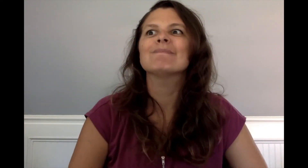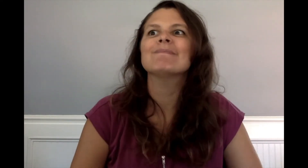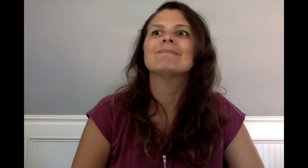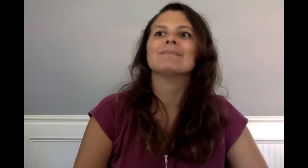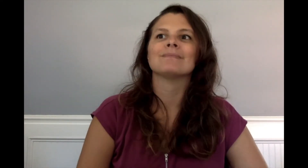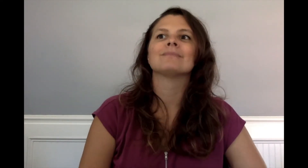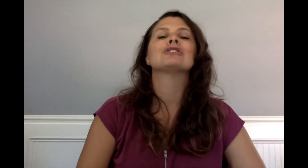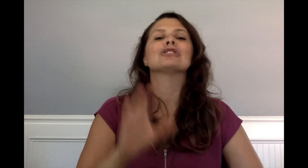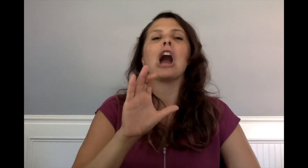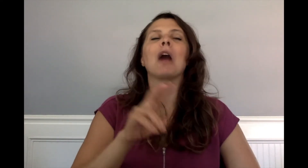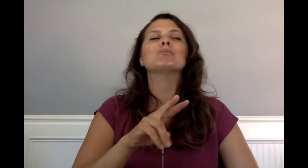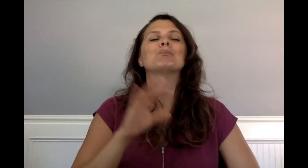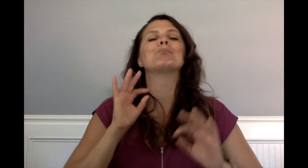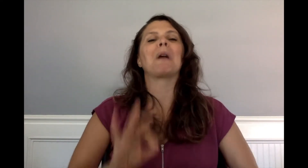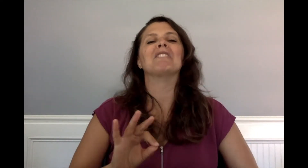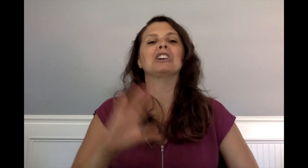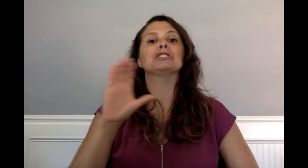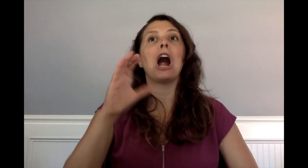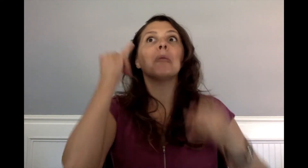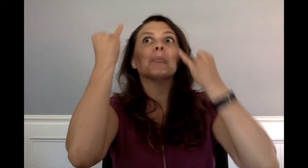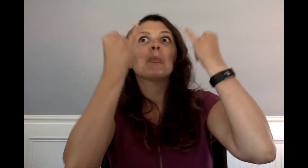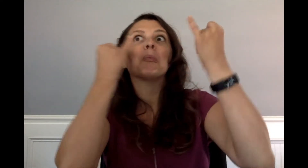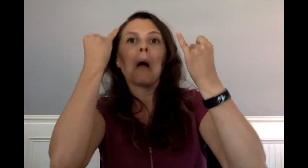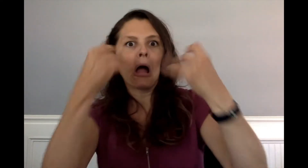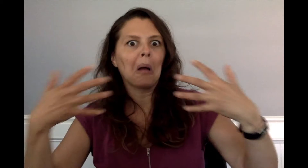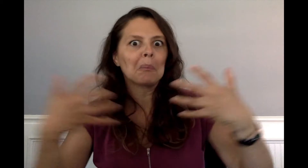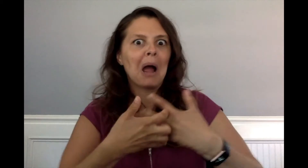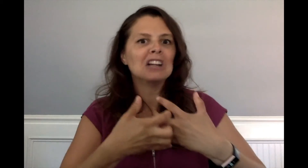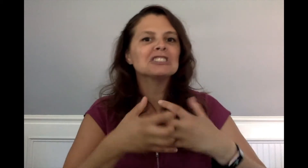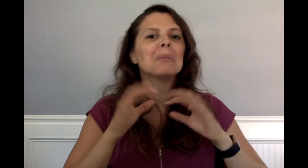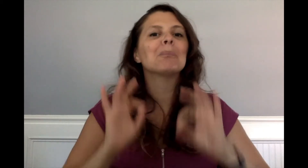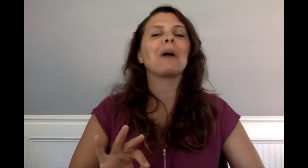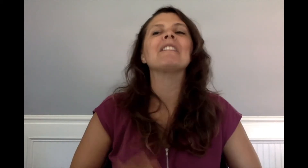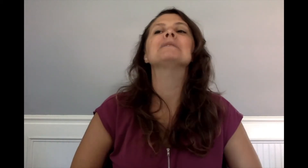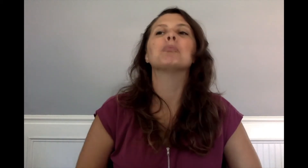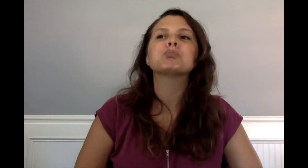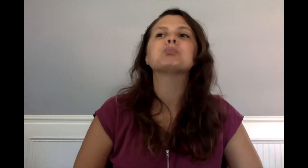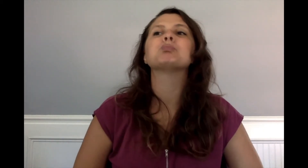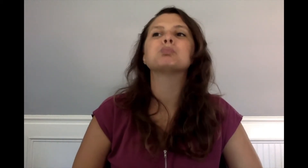Oliver said to Charlie, who was pleased he had understood.